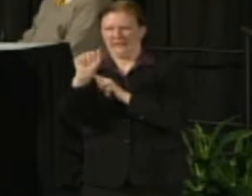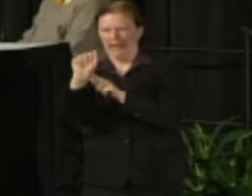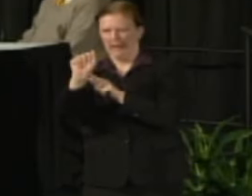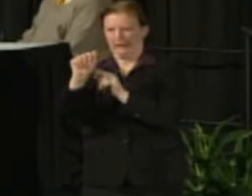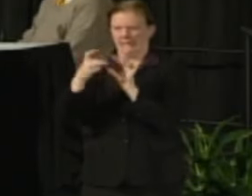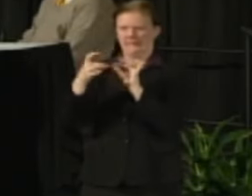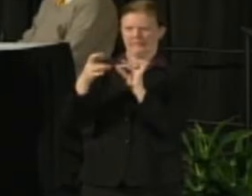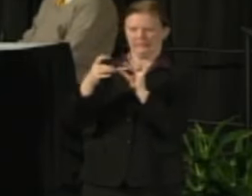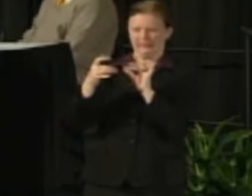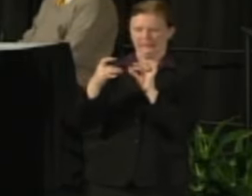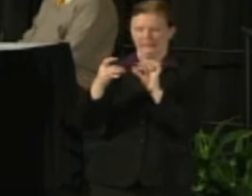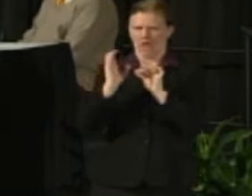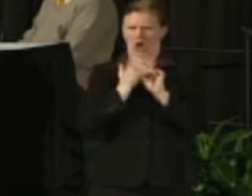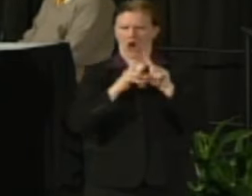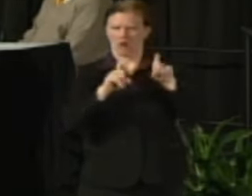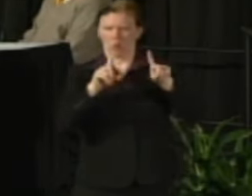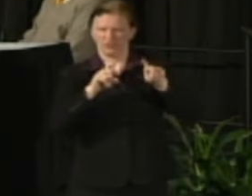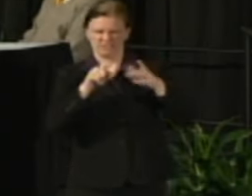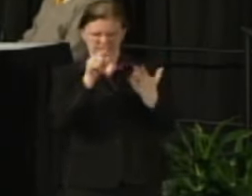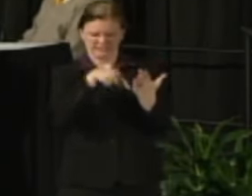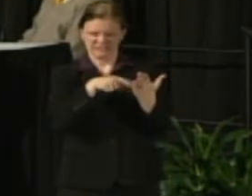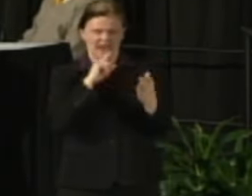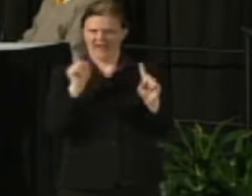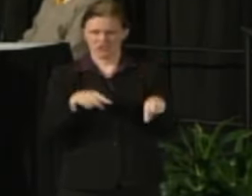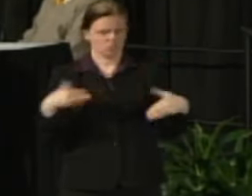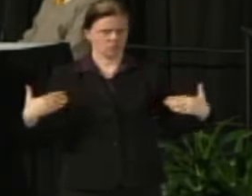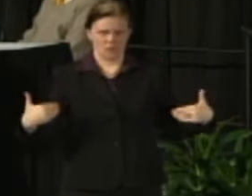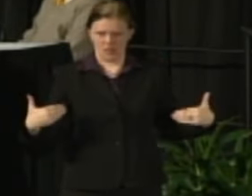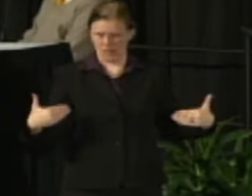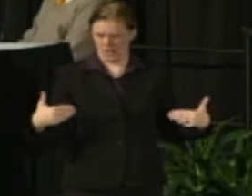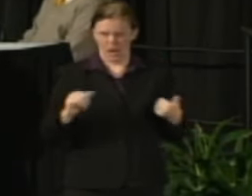in how a Public Authority actually will operate under its own policies and procedures